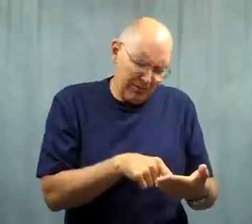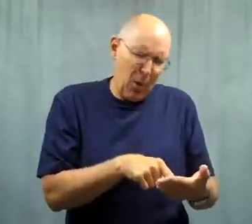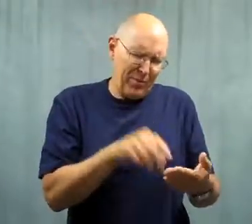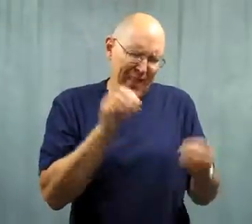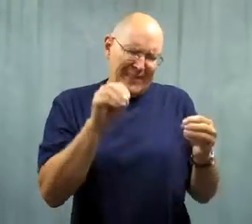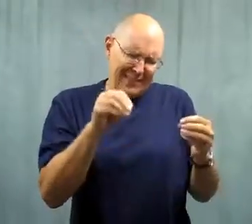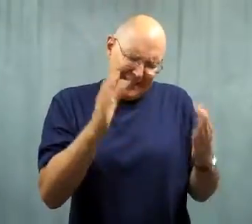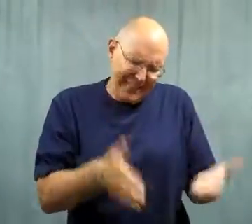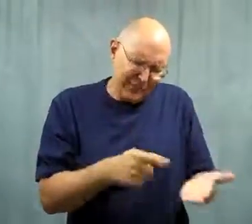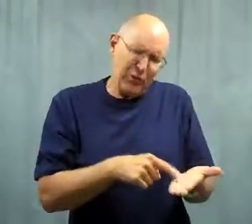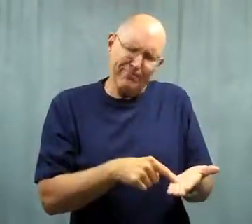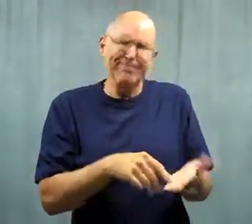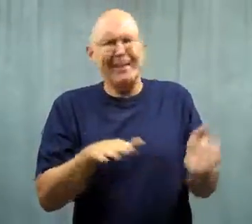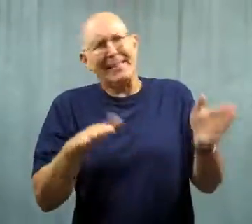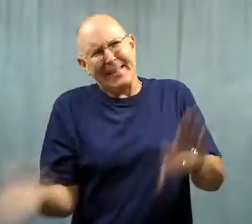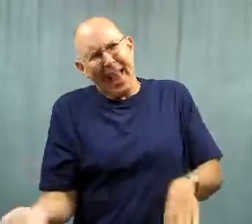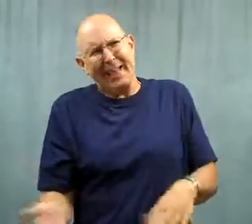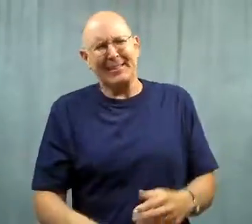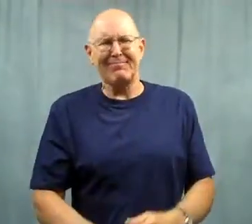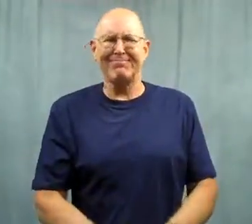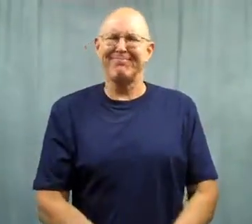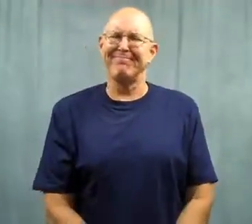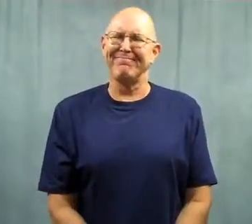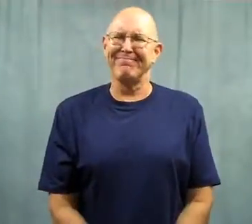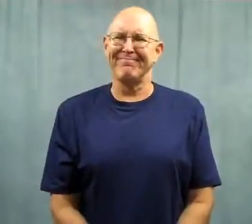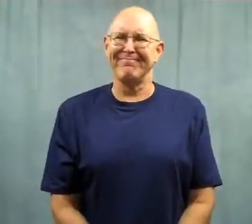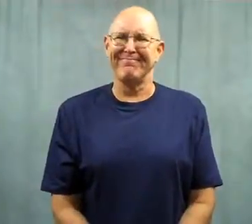'There's the teacher, she's dead!'"